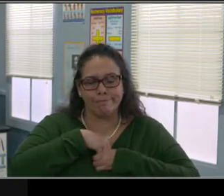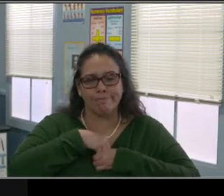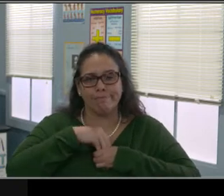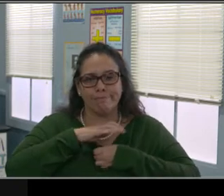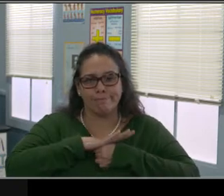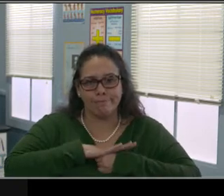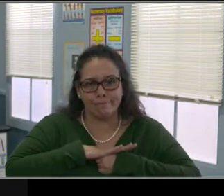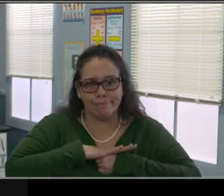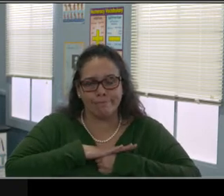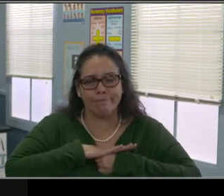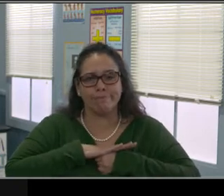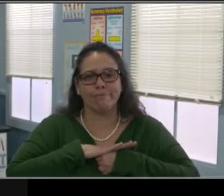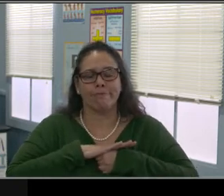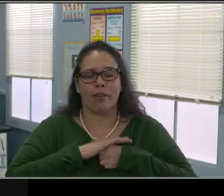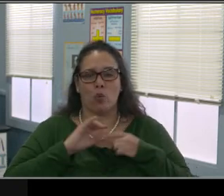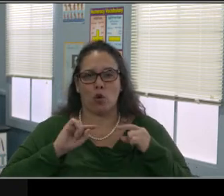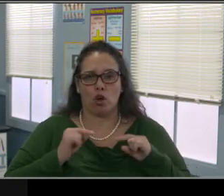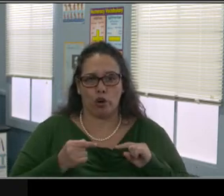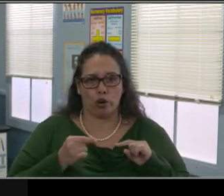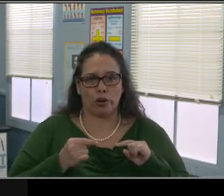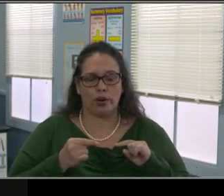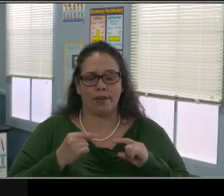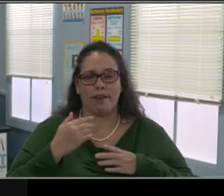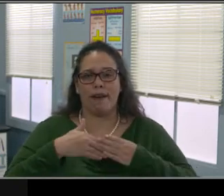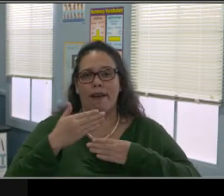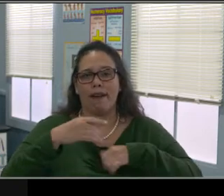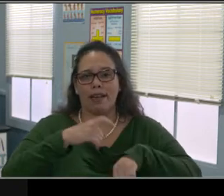on the tetherball court, okay?